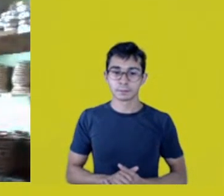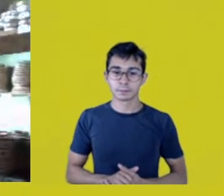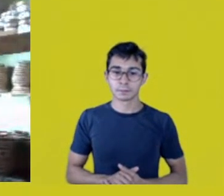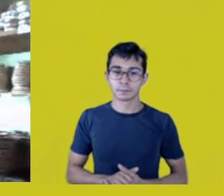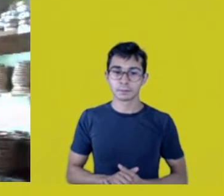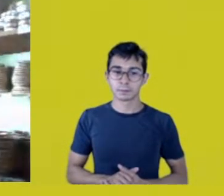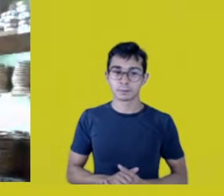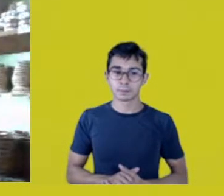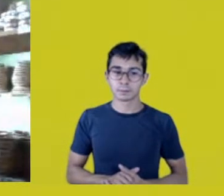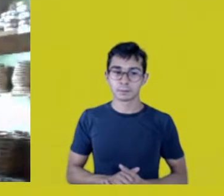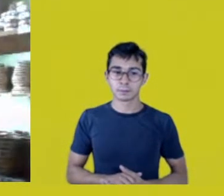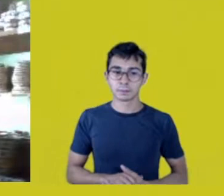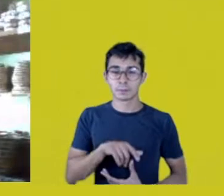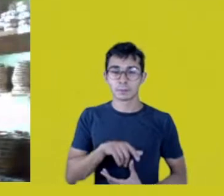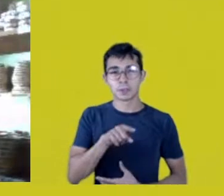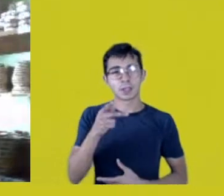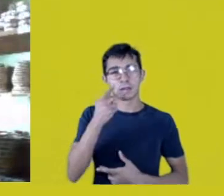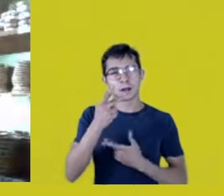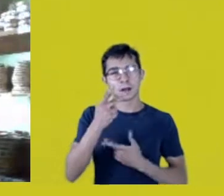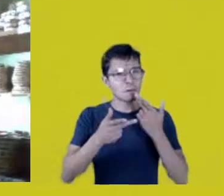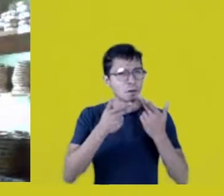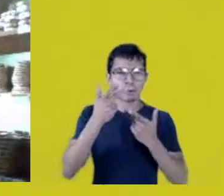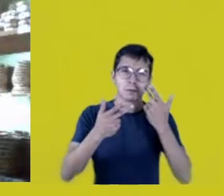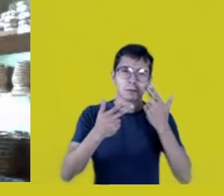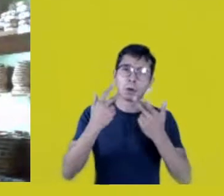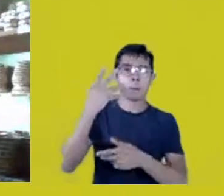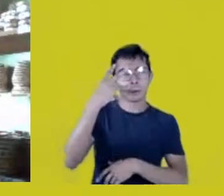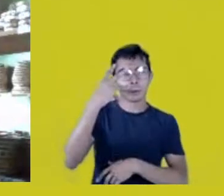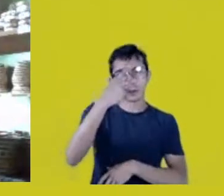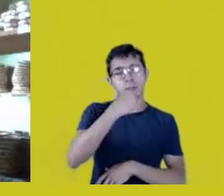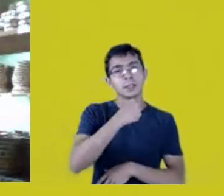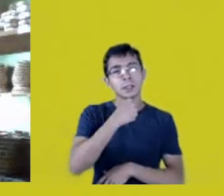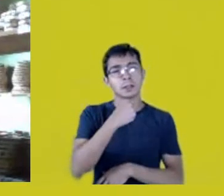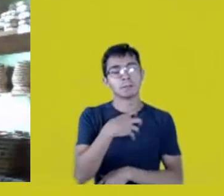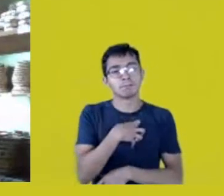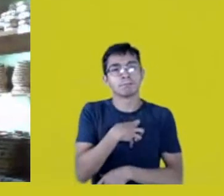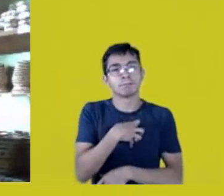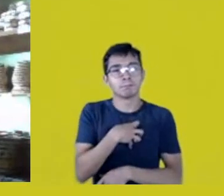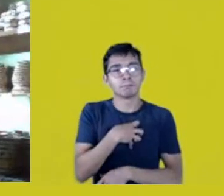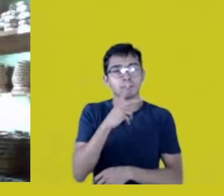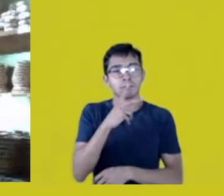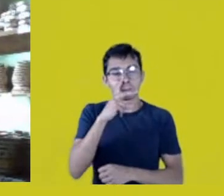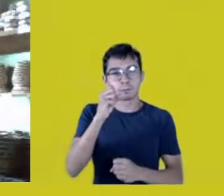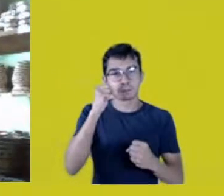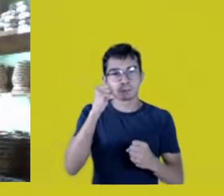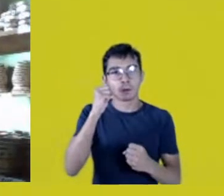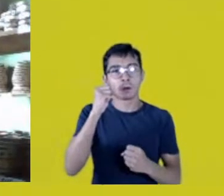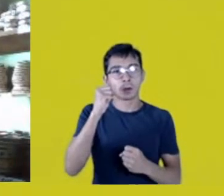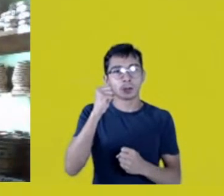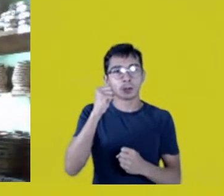When I say beautiful, I mean strong as ideas,